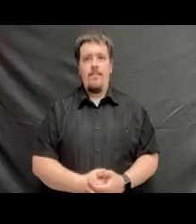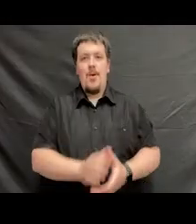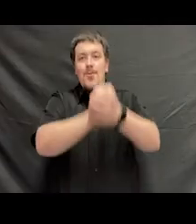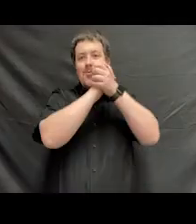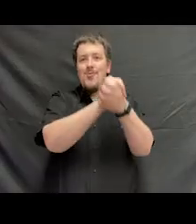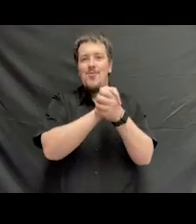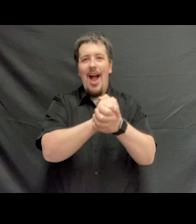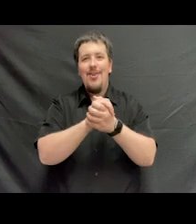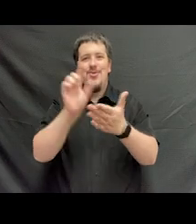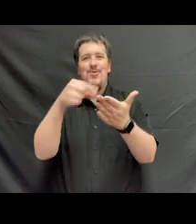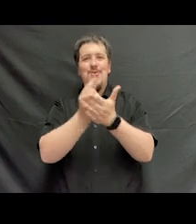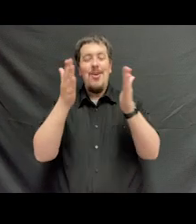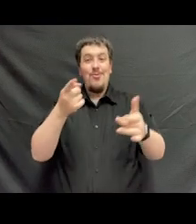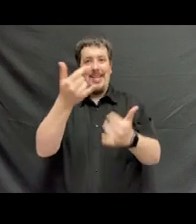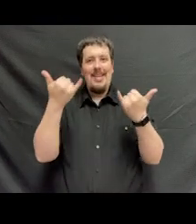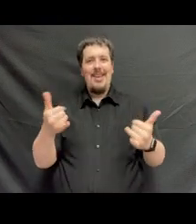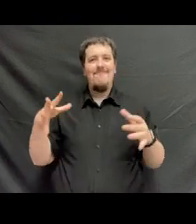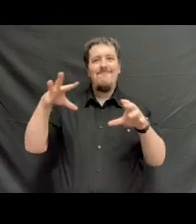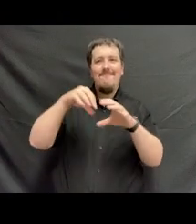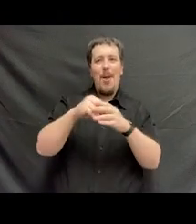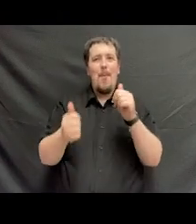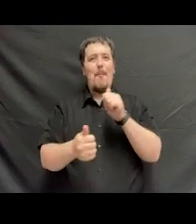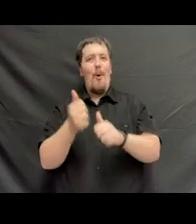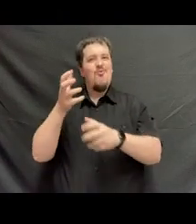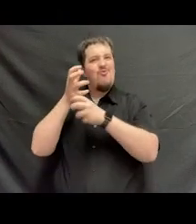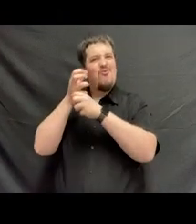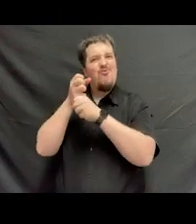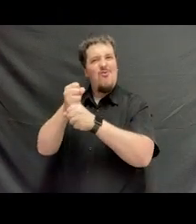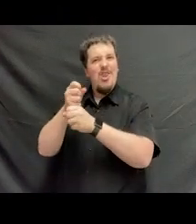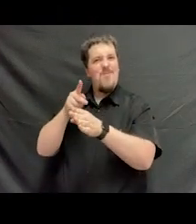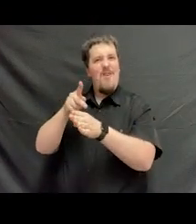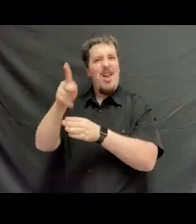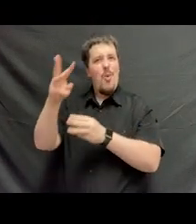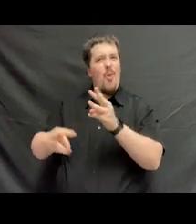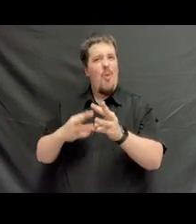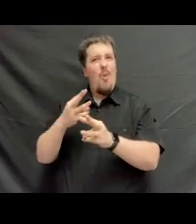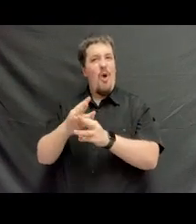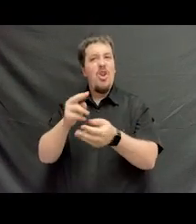Congratulation graduates. You are now part of the most trusted profession in the world.